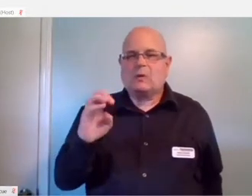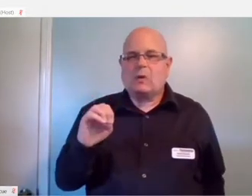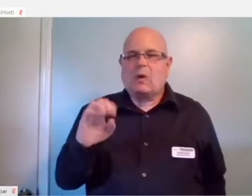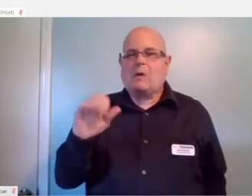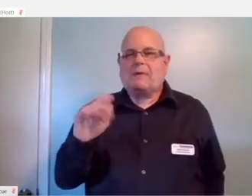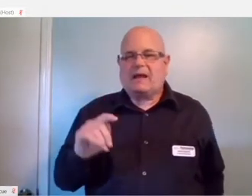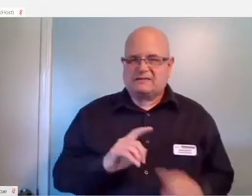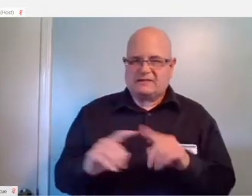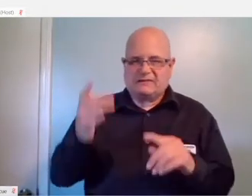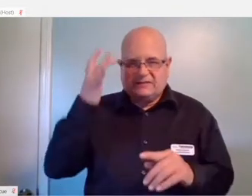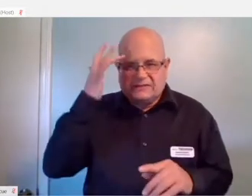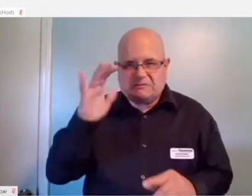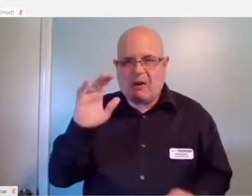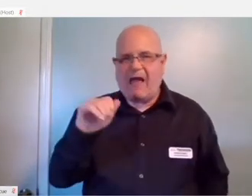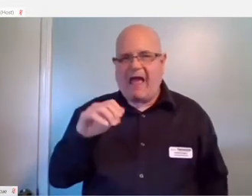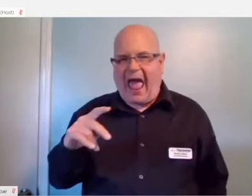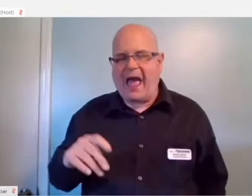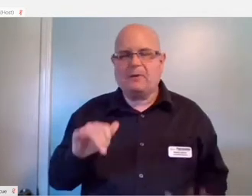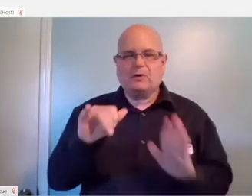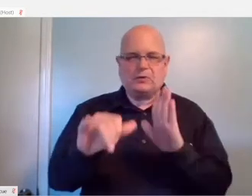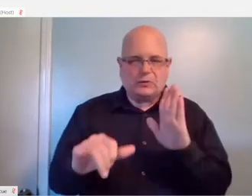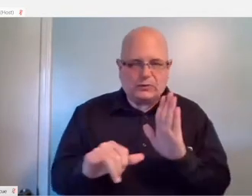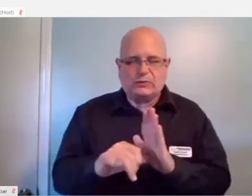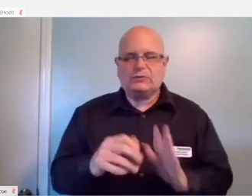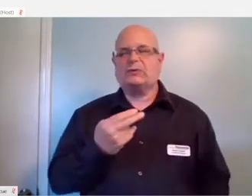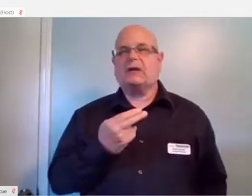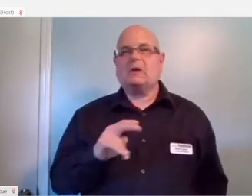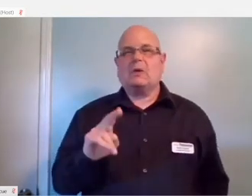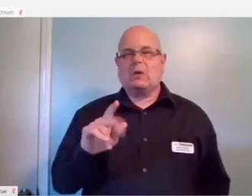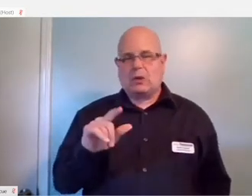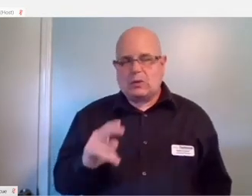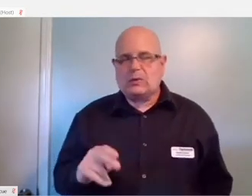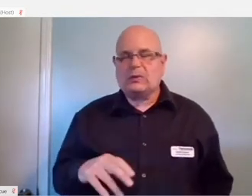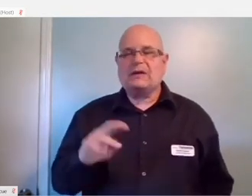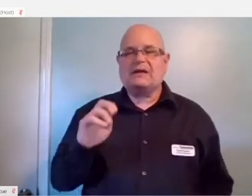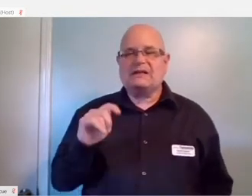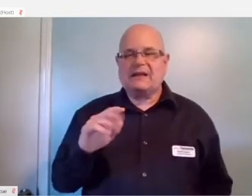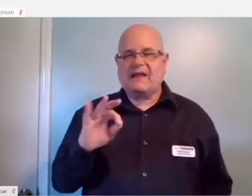smart apps, YouTube, Hulu, Netflix, all of the other apps that you might want to use